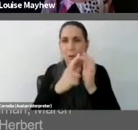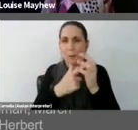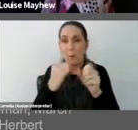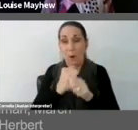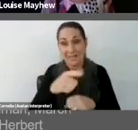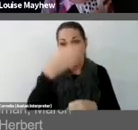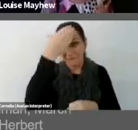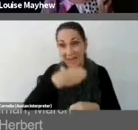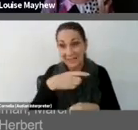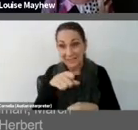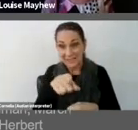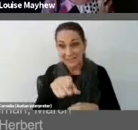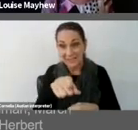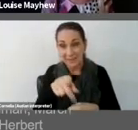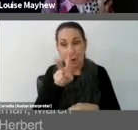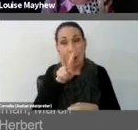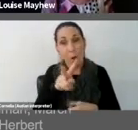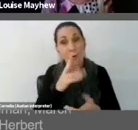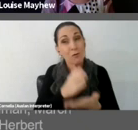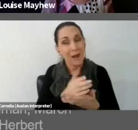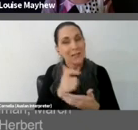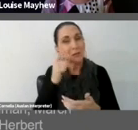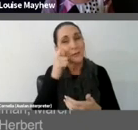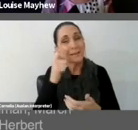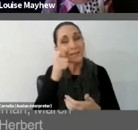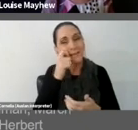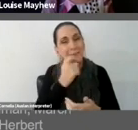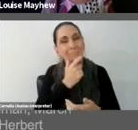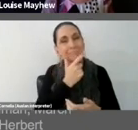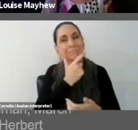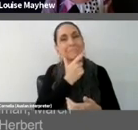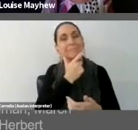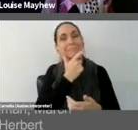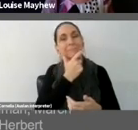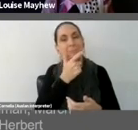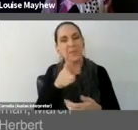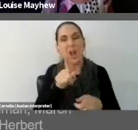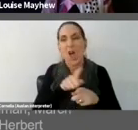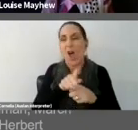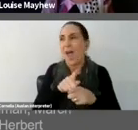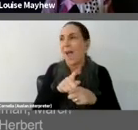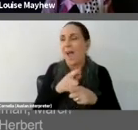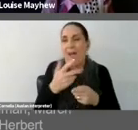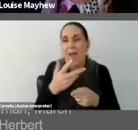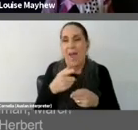is the cheeky grin of a schoolboy prank that has gone wonderfully well.